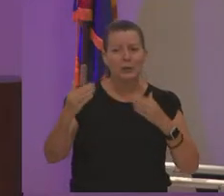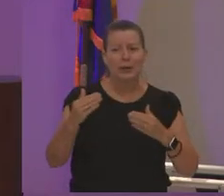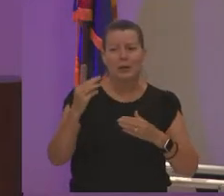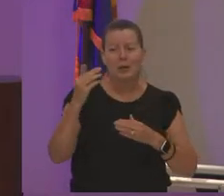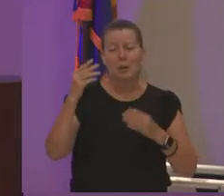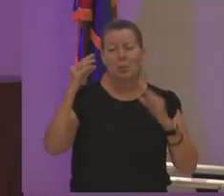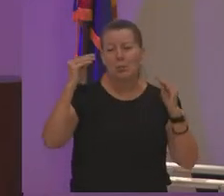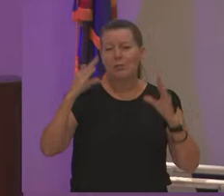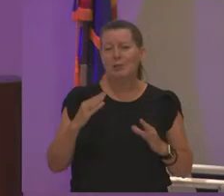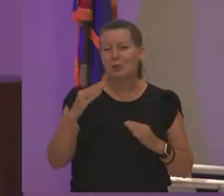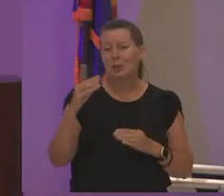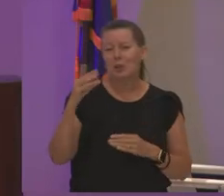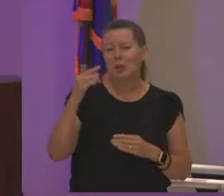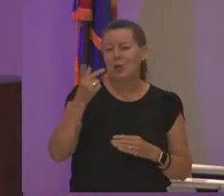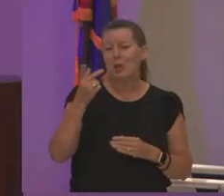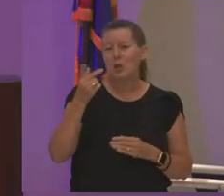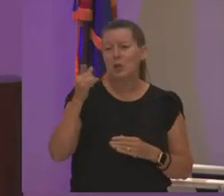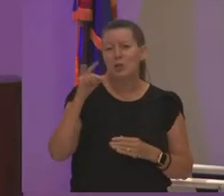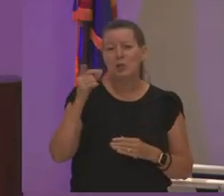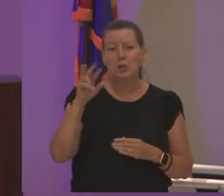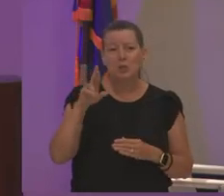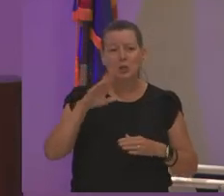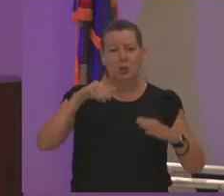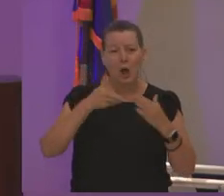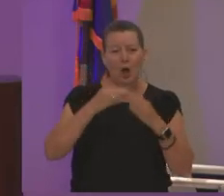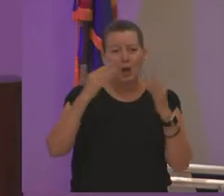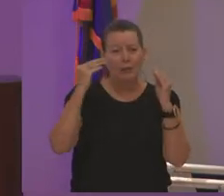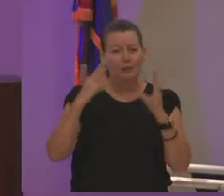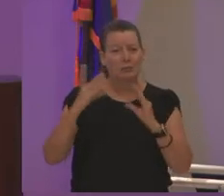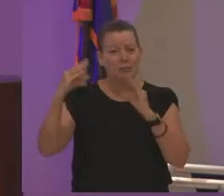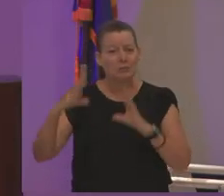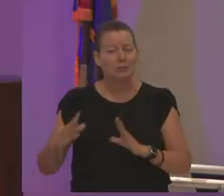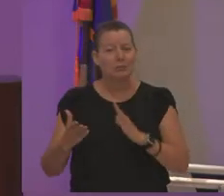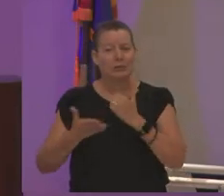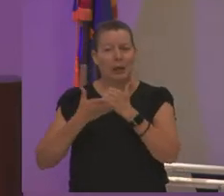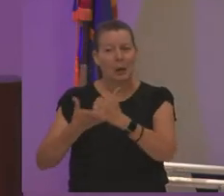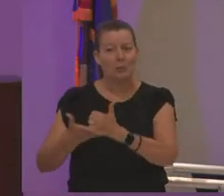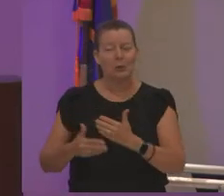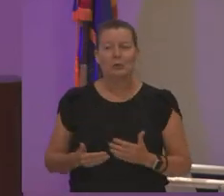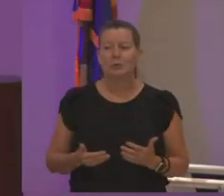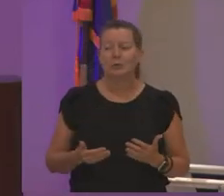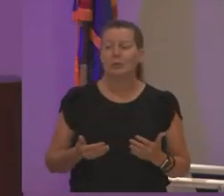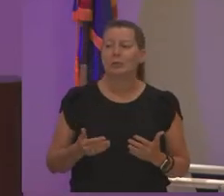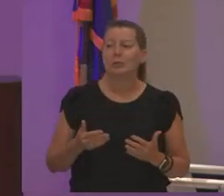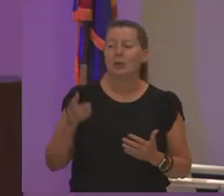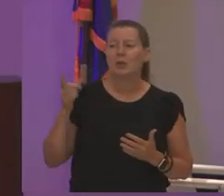all those professors who helped her and sometimes what i say too is and she said it before i said it